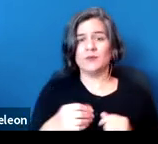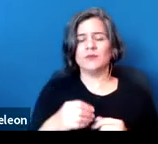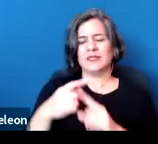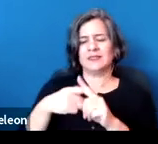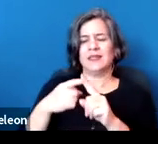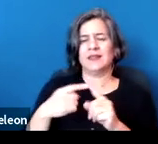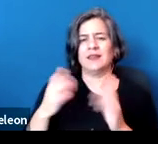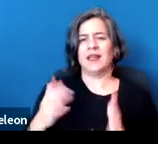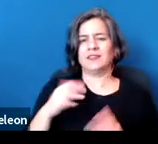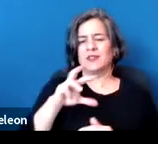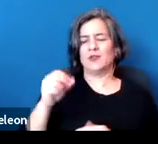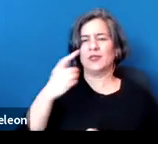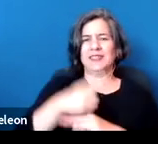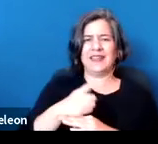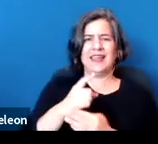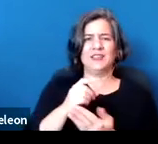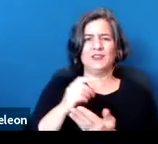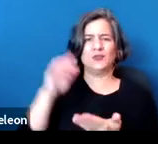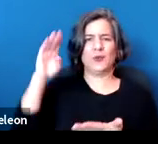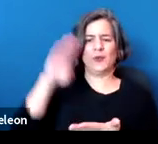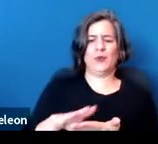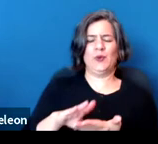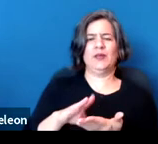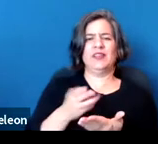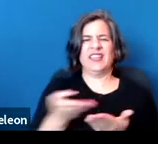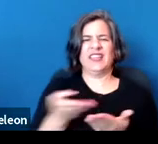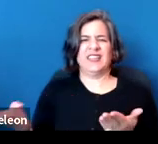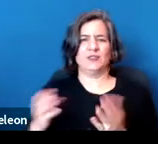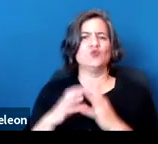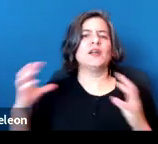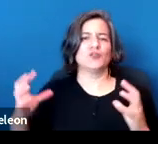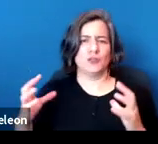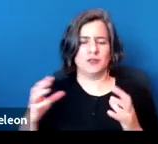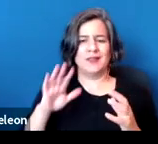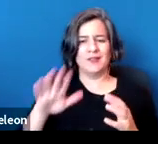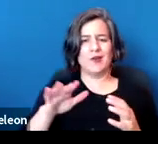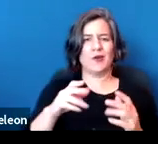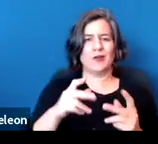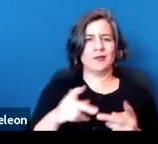to remove excess belongings that make their unit unsafe or hazardous.